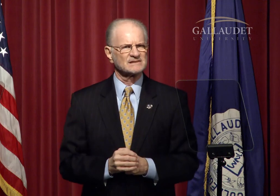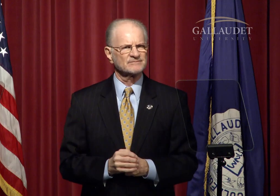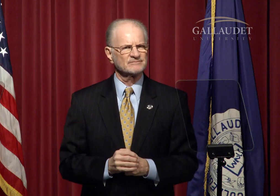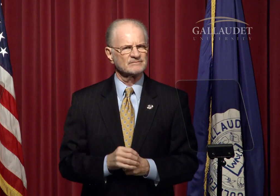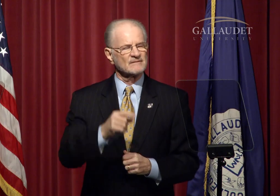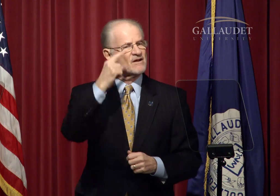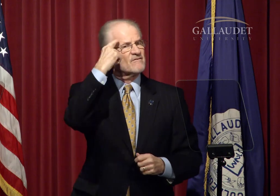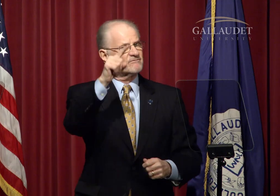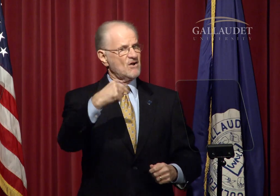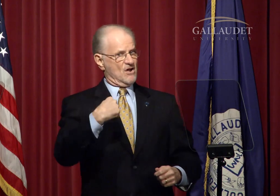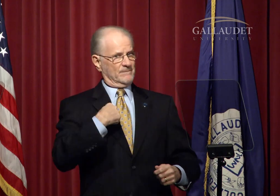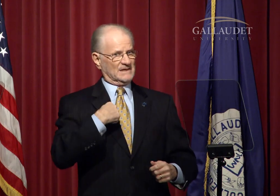Obviously.